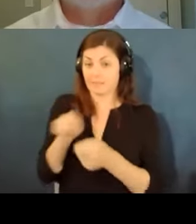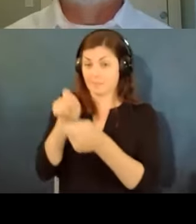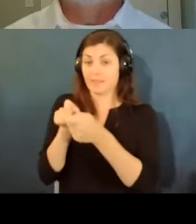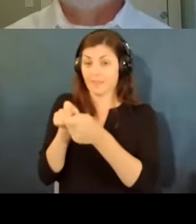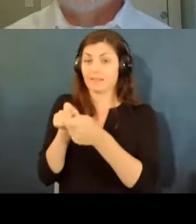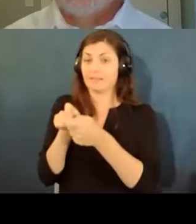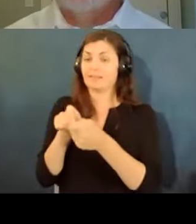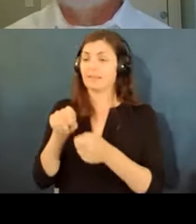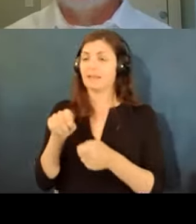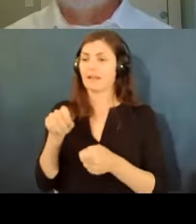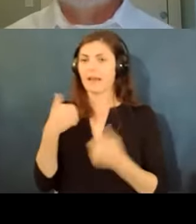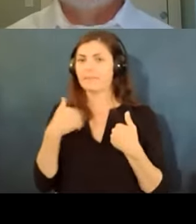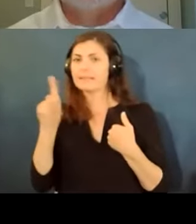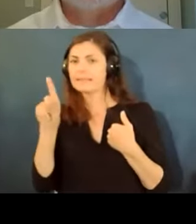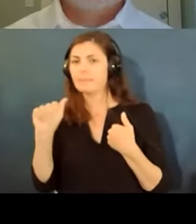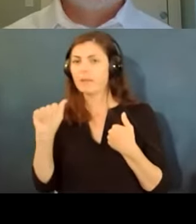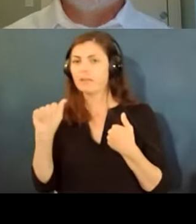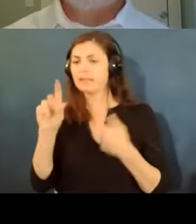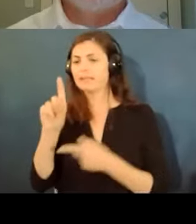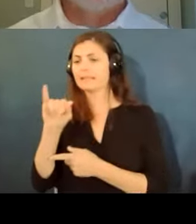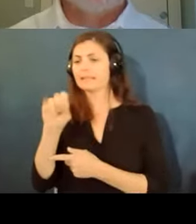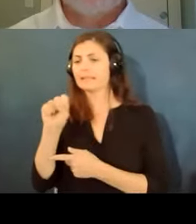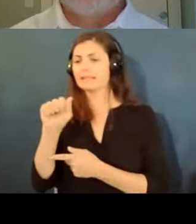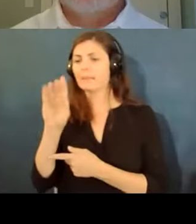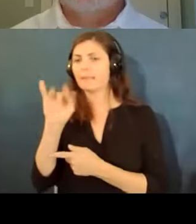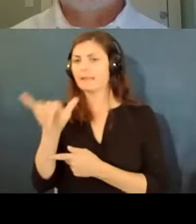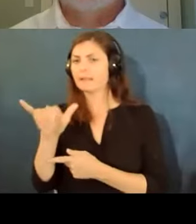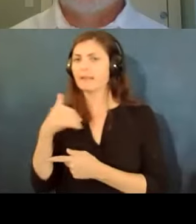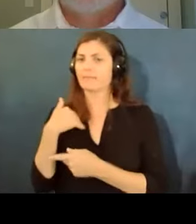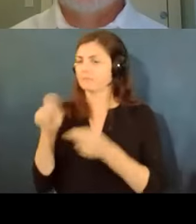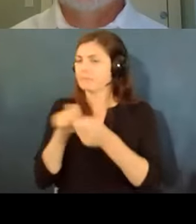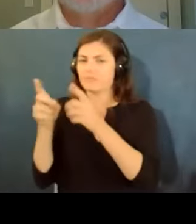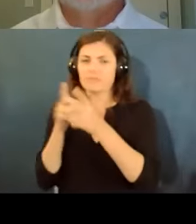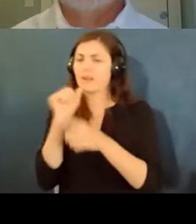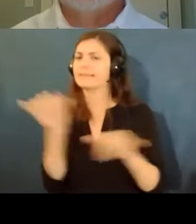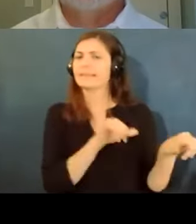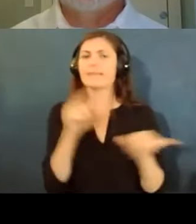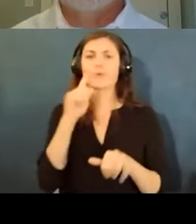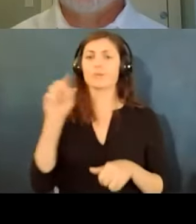it's not the same as the definition for social security or other kinds of insurance programs